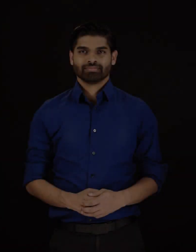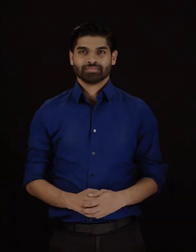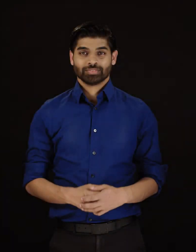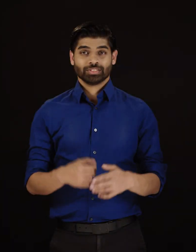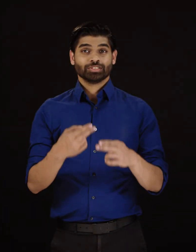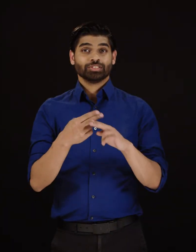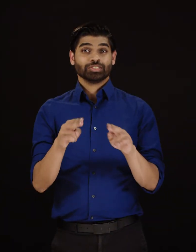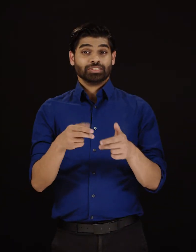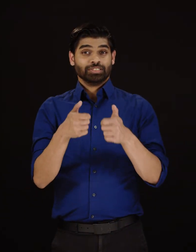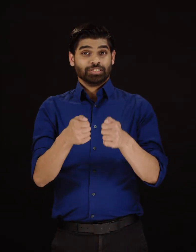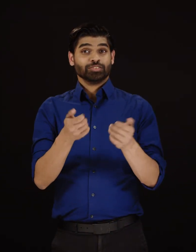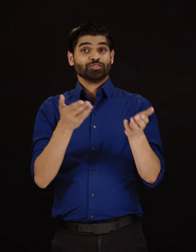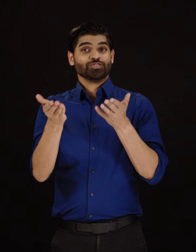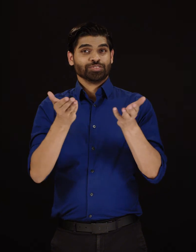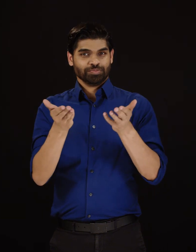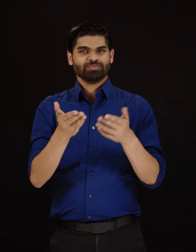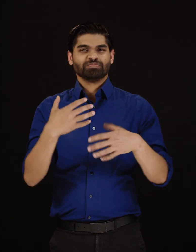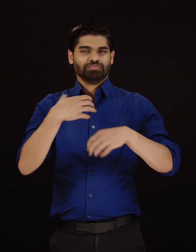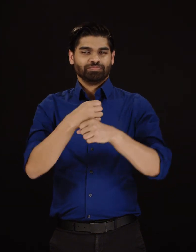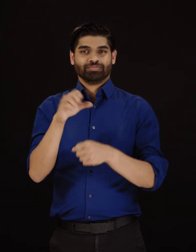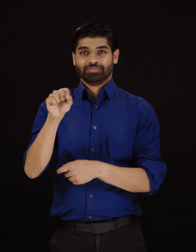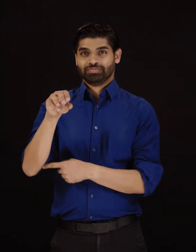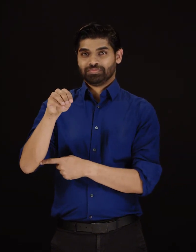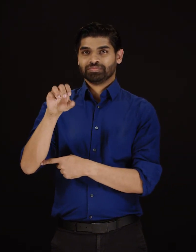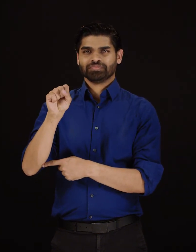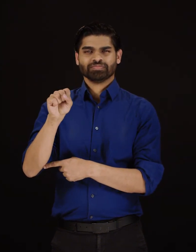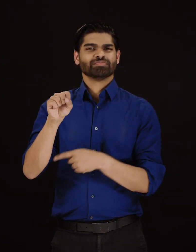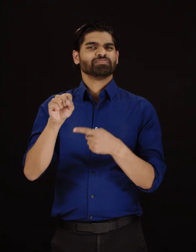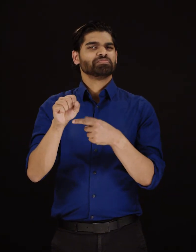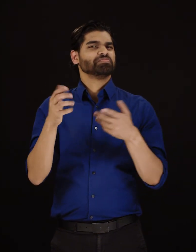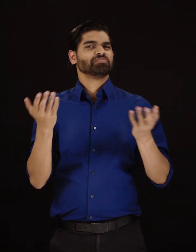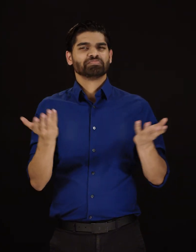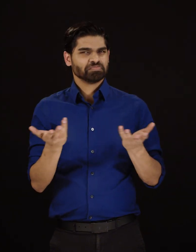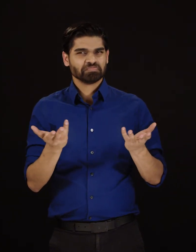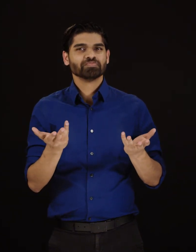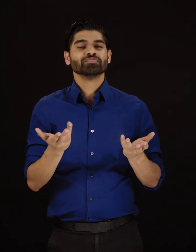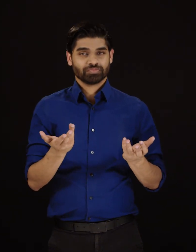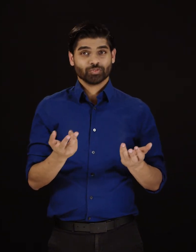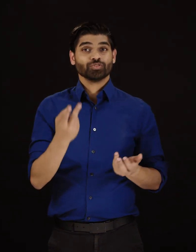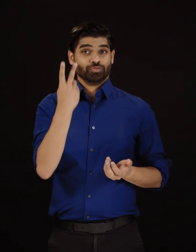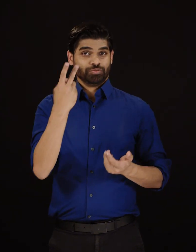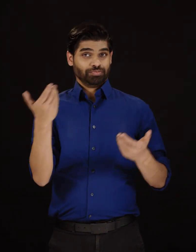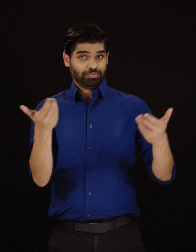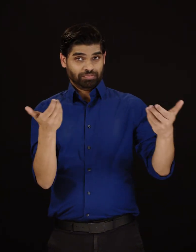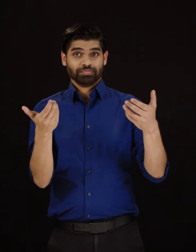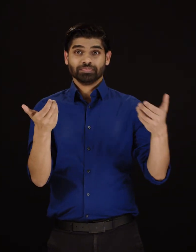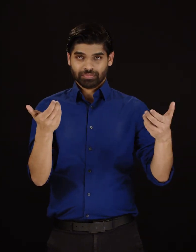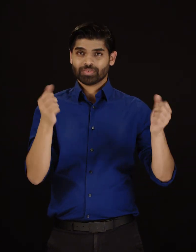SMS (Short Message Service) allows devices to exchange short text messages over a